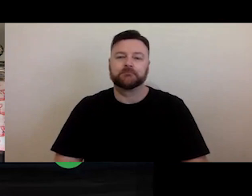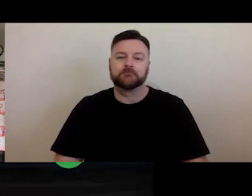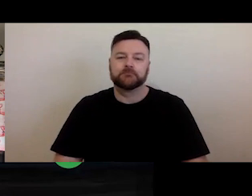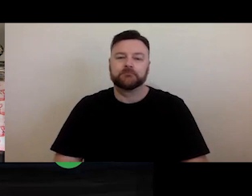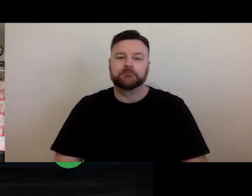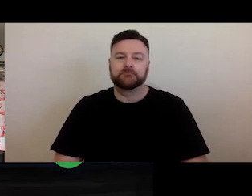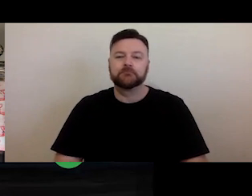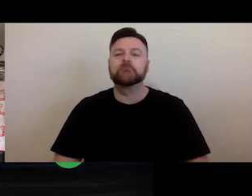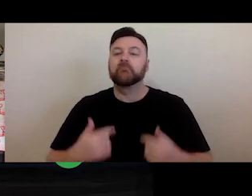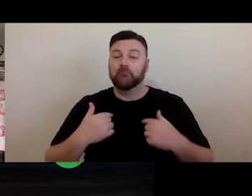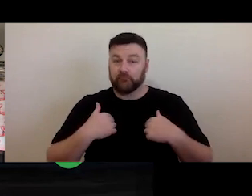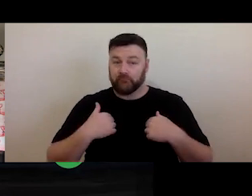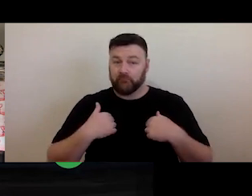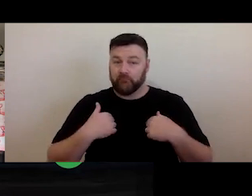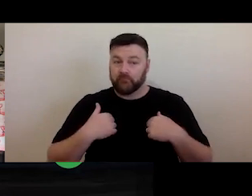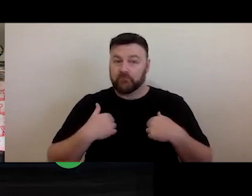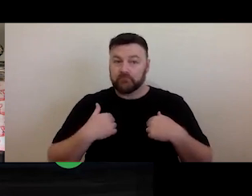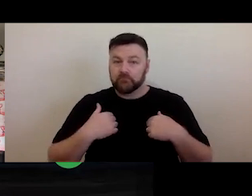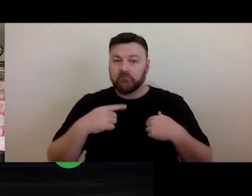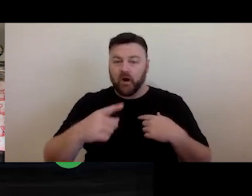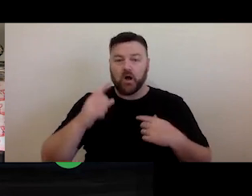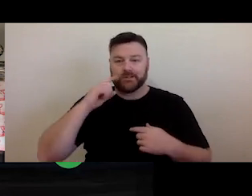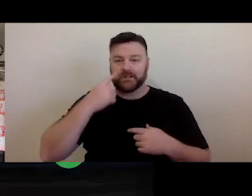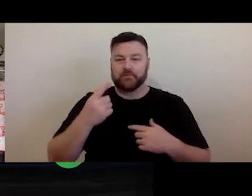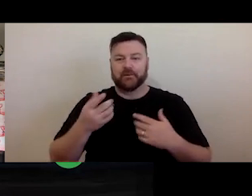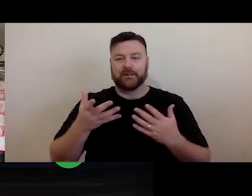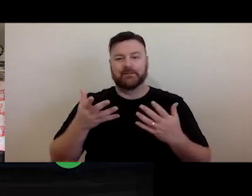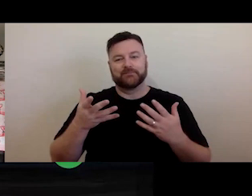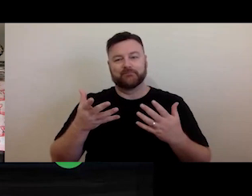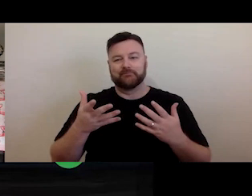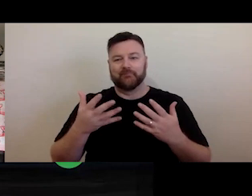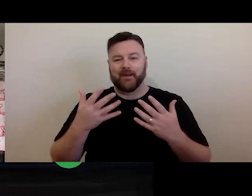session with a long period at the end so we can take questions. I find